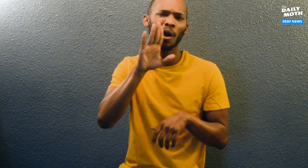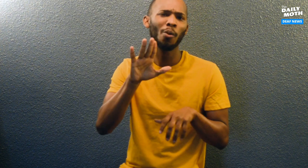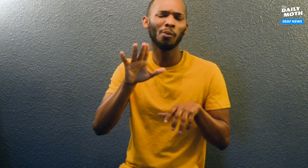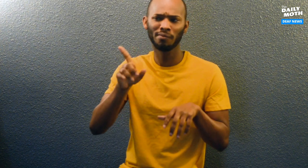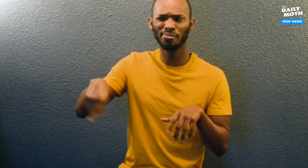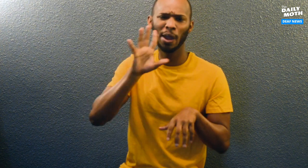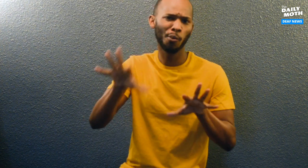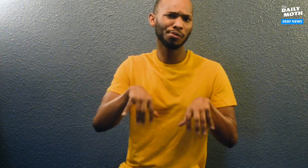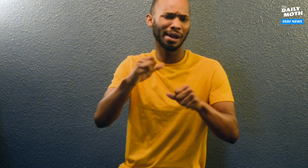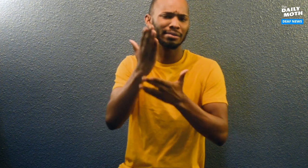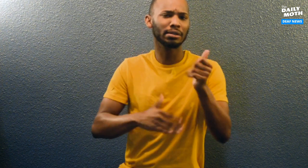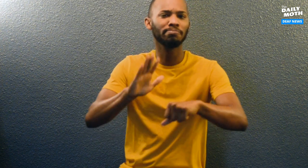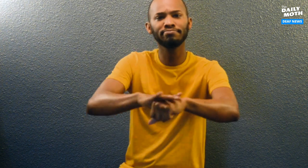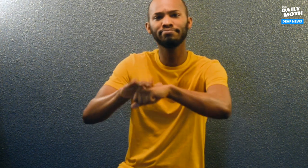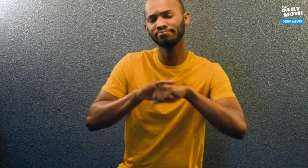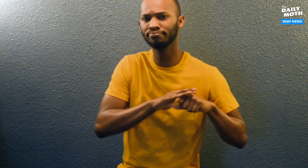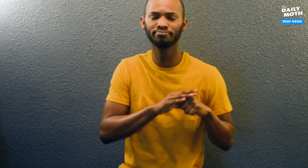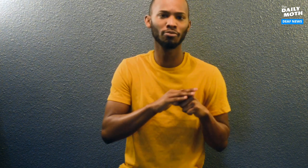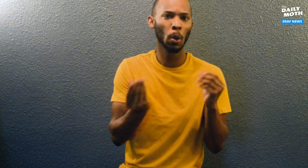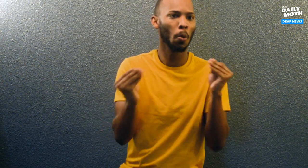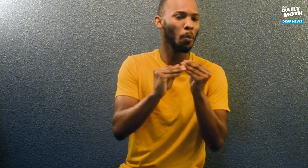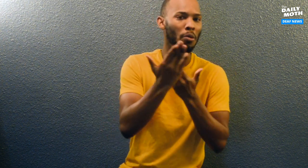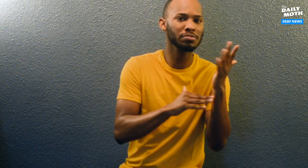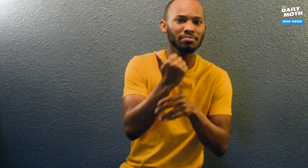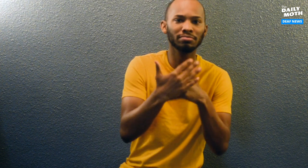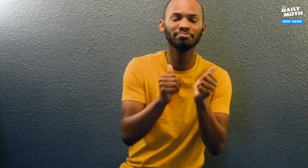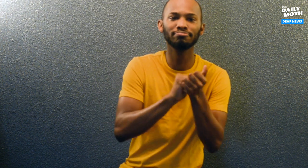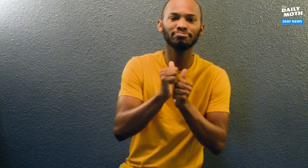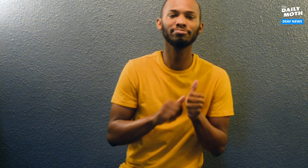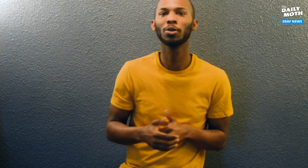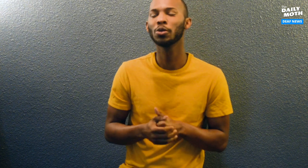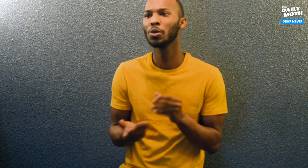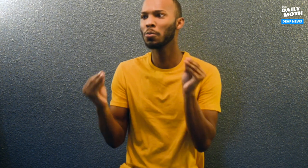They will take some precautions, encourage more hand-washing,